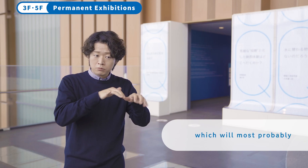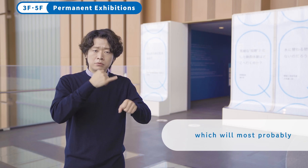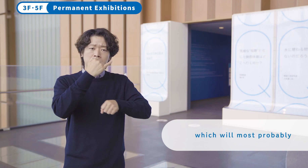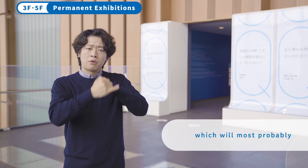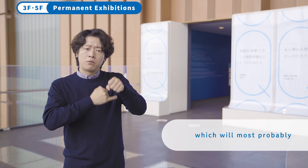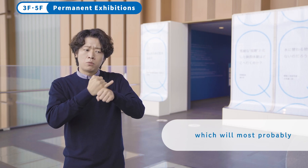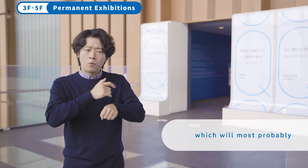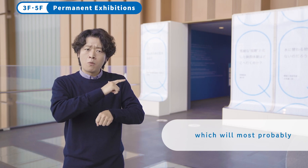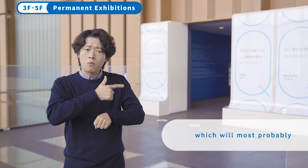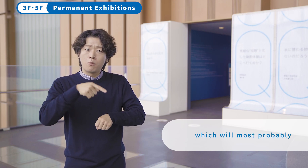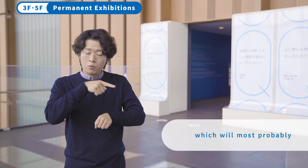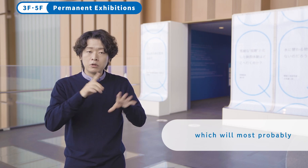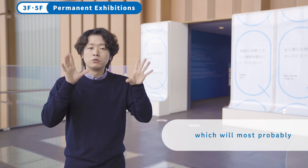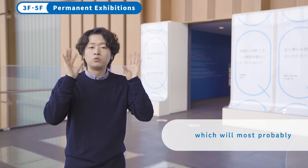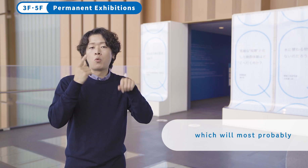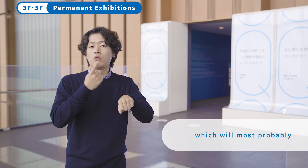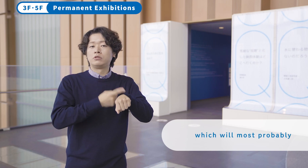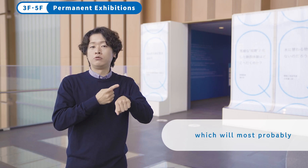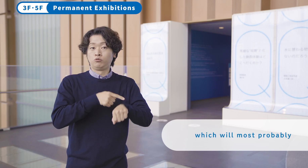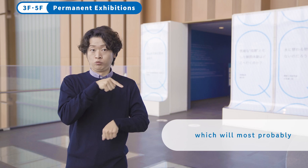which will most probably